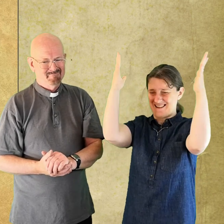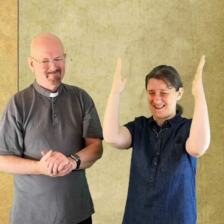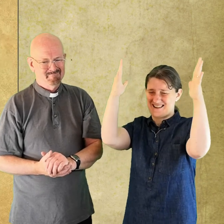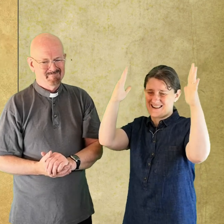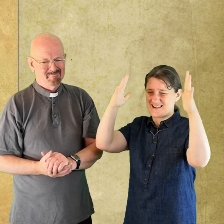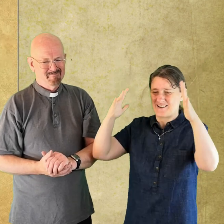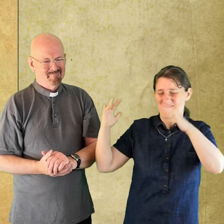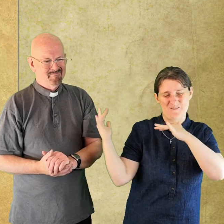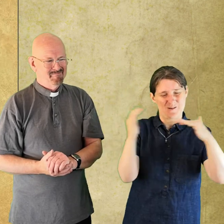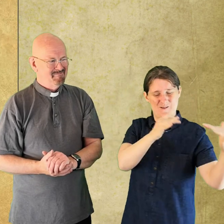one